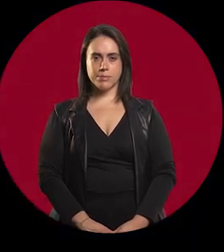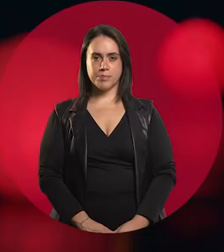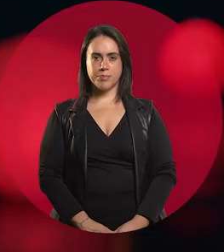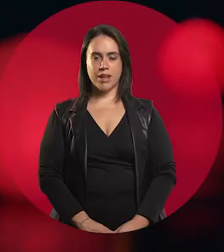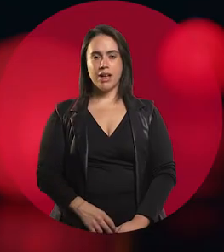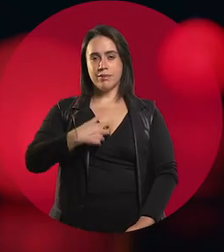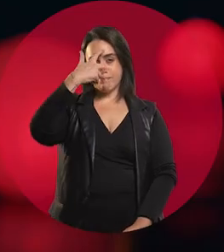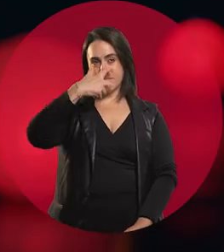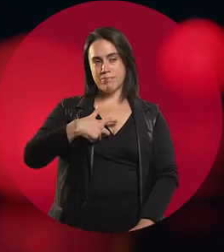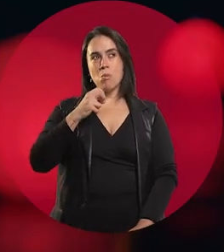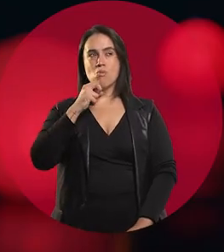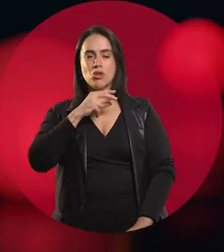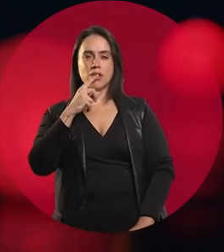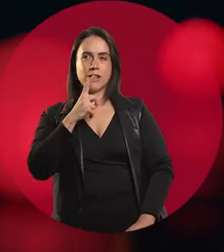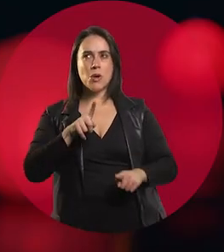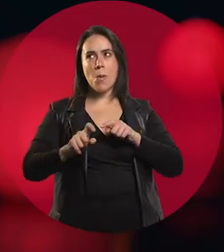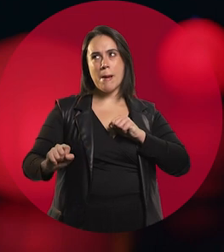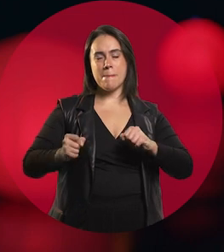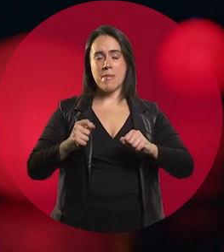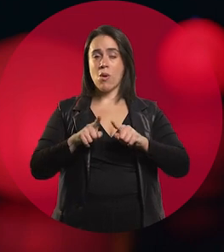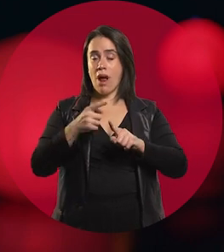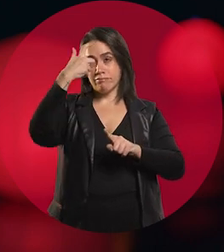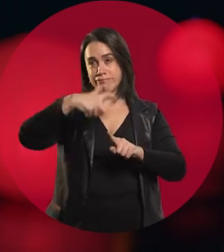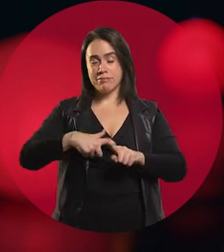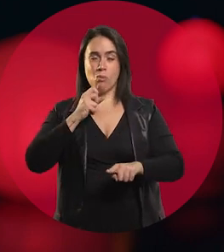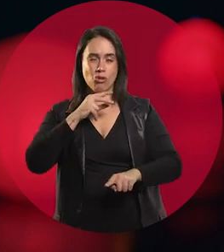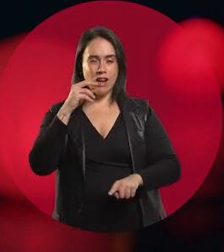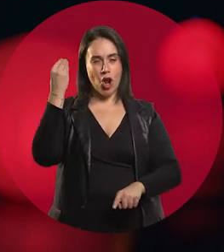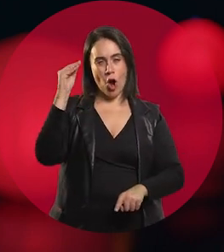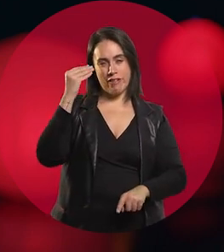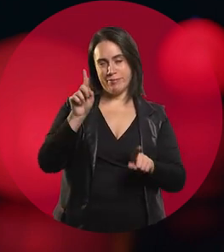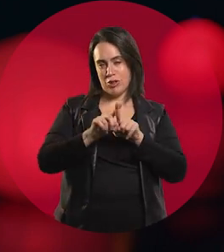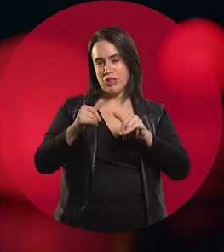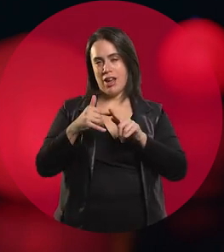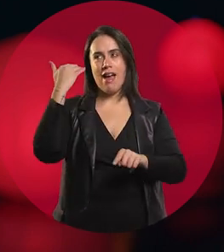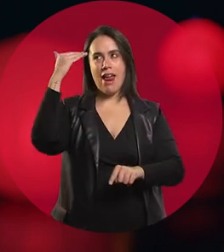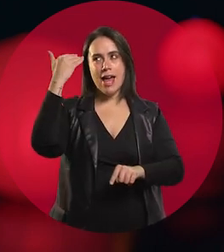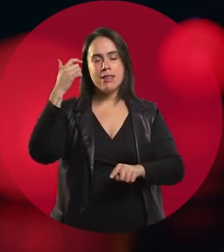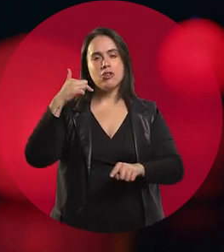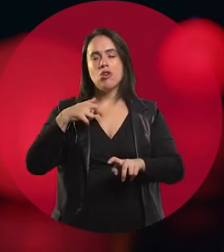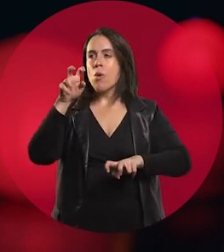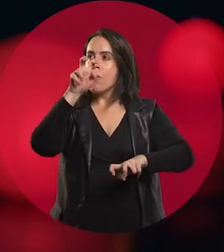I think I'm a restless young man, though I am no longer so young. Someone who was always looking for something